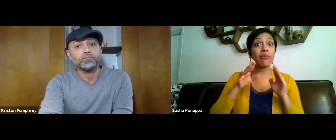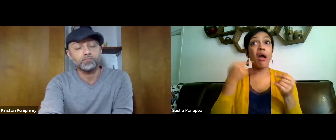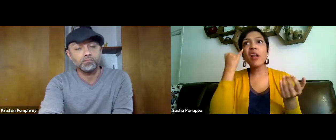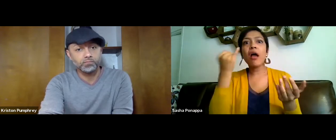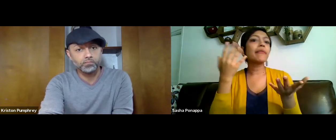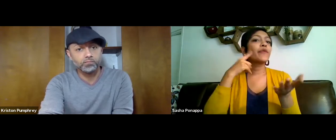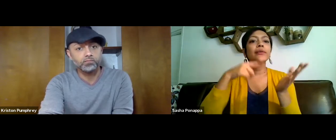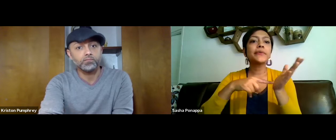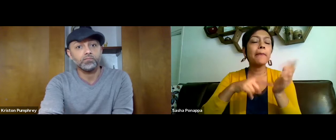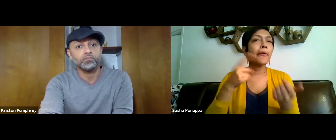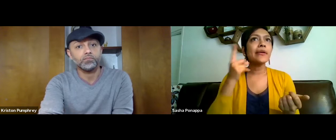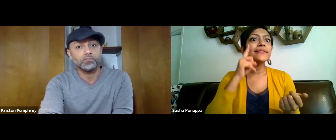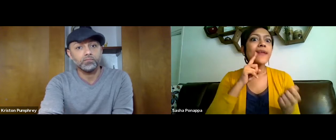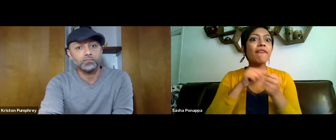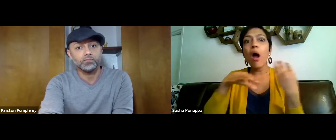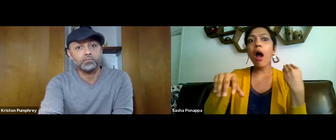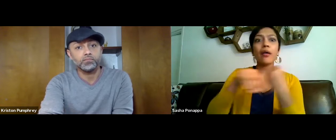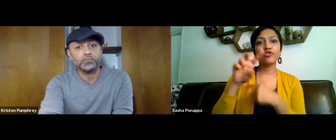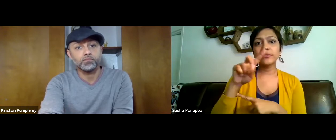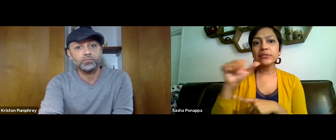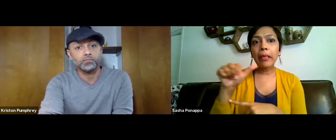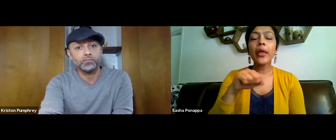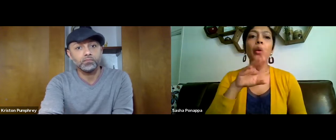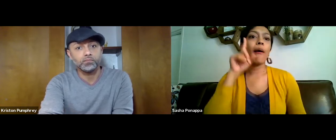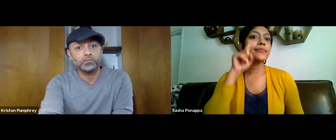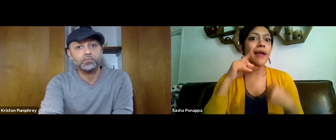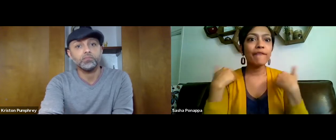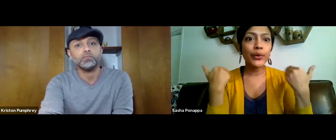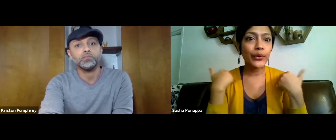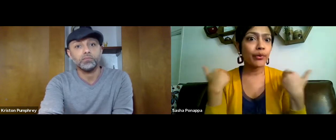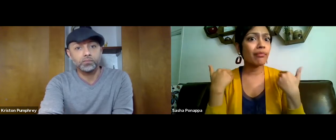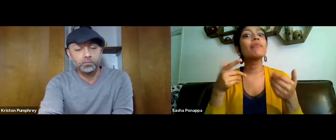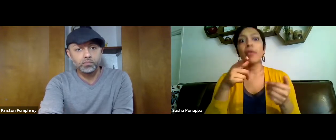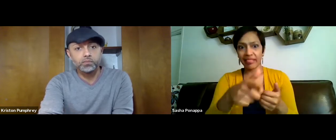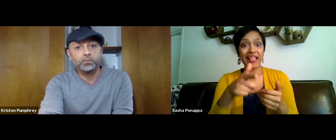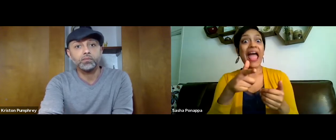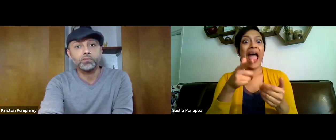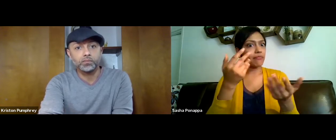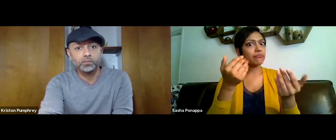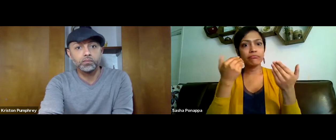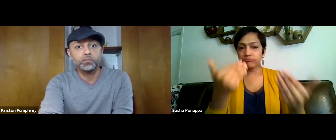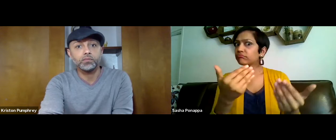who have been oppressed and marginalized in this area. So maybe it's a deaf with additional disabilities